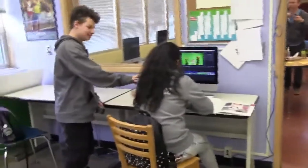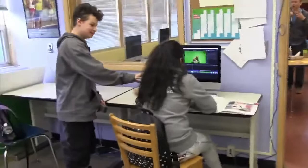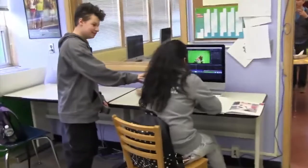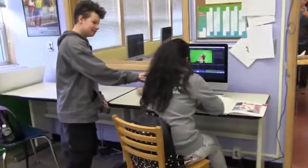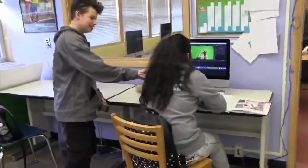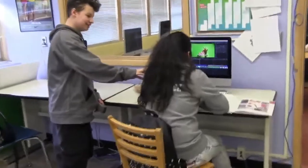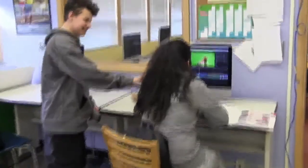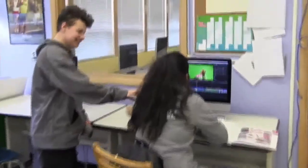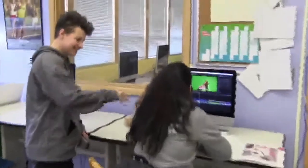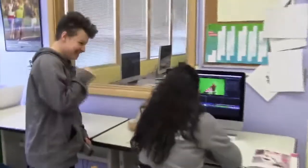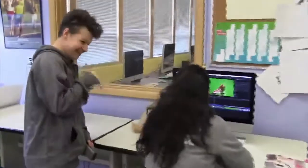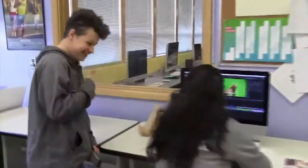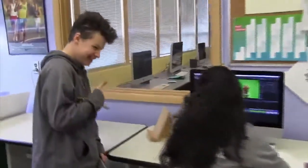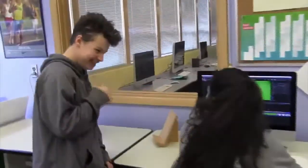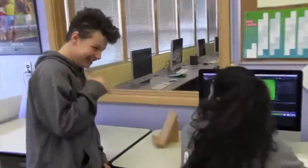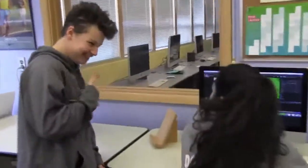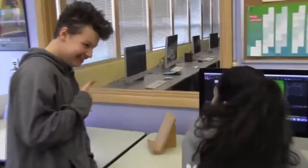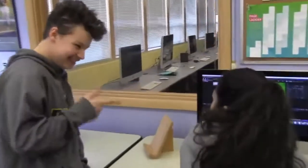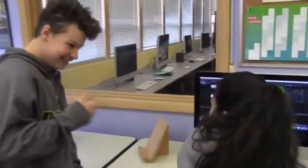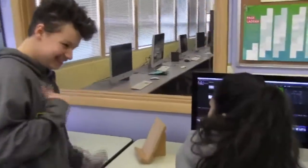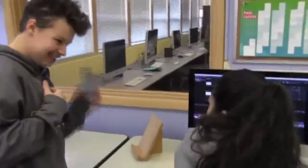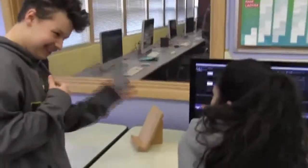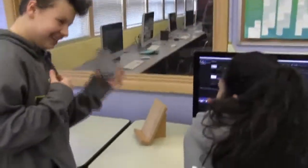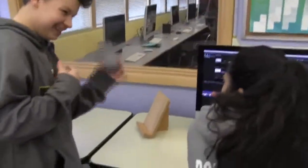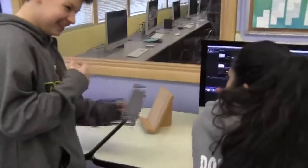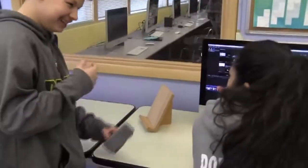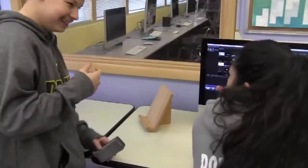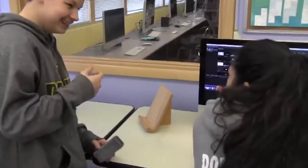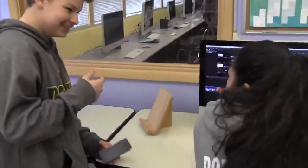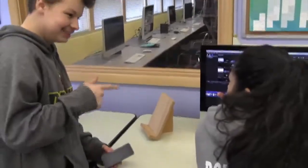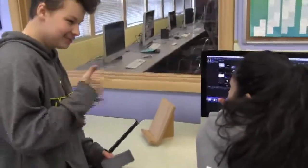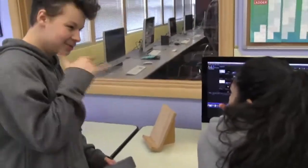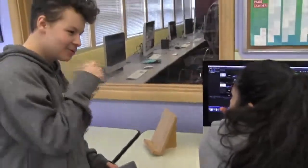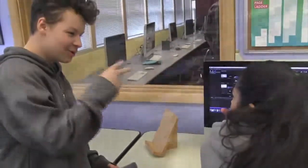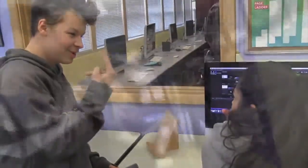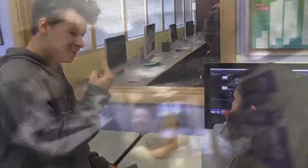Did you feel that? No?